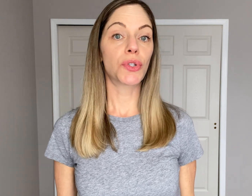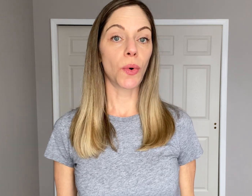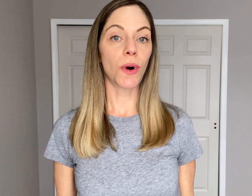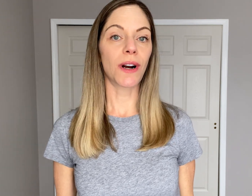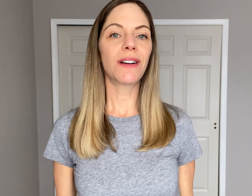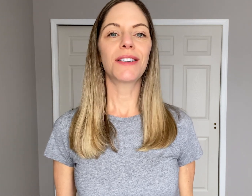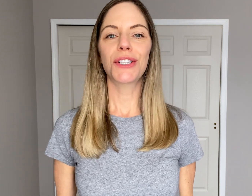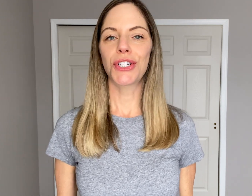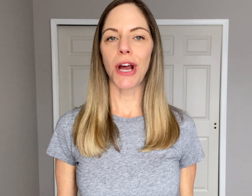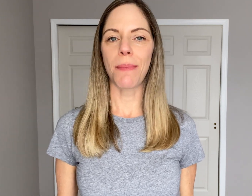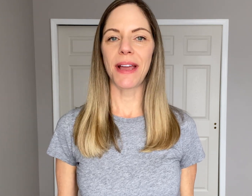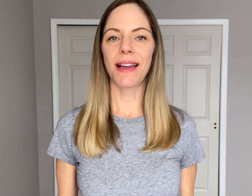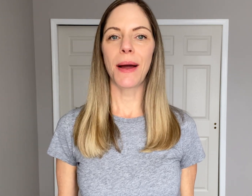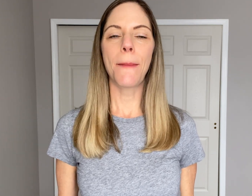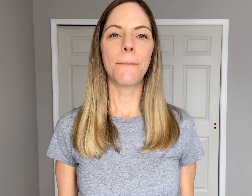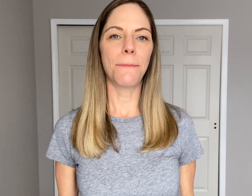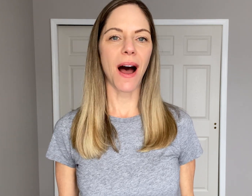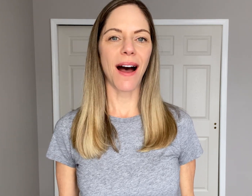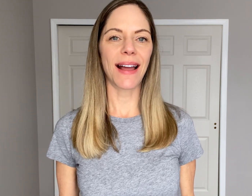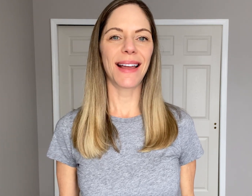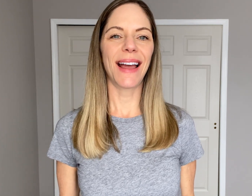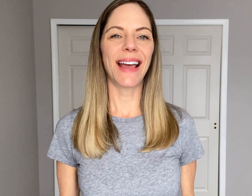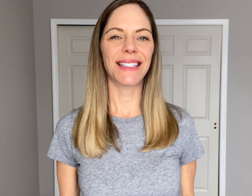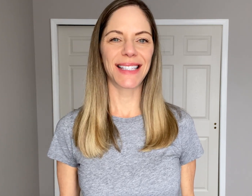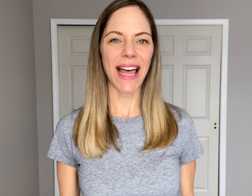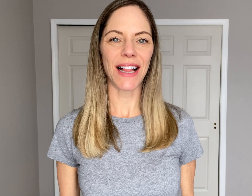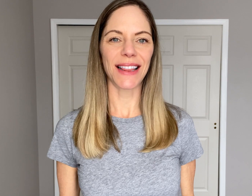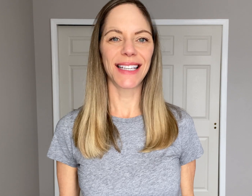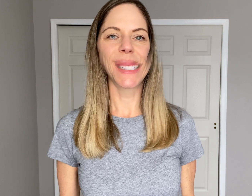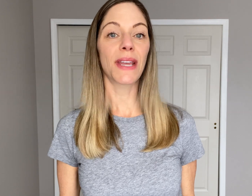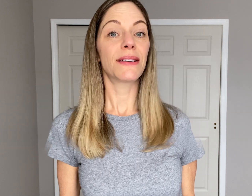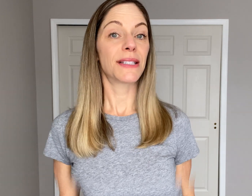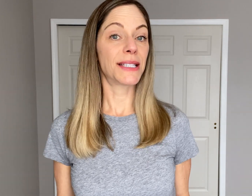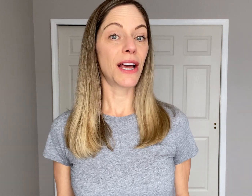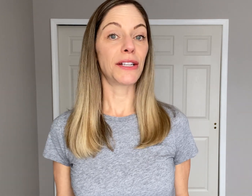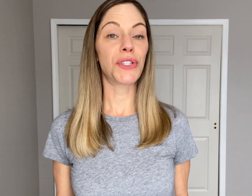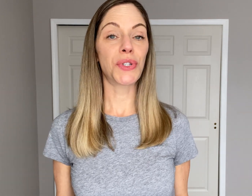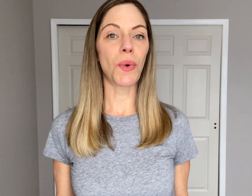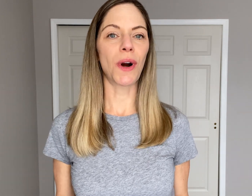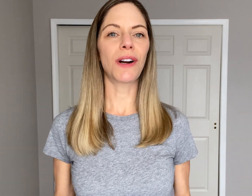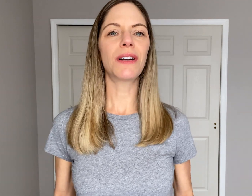"store," "shopping," "buy" and "sell." To sign "store"